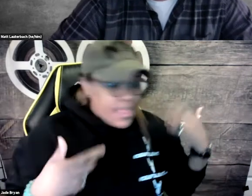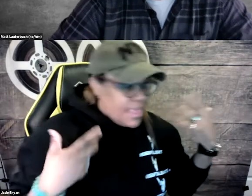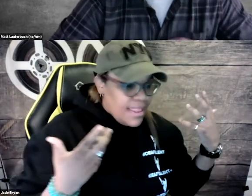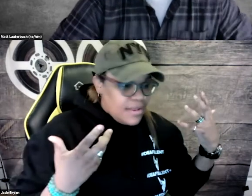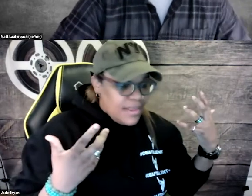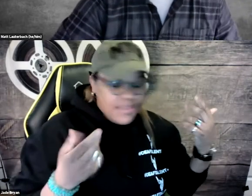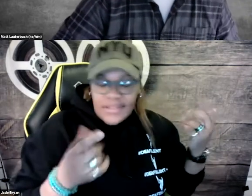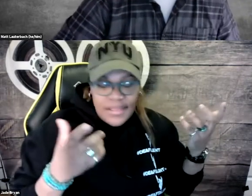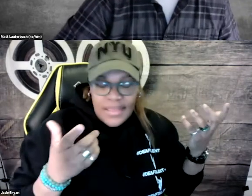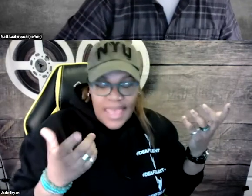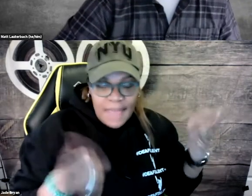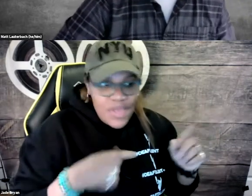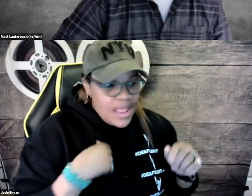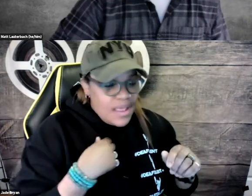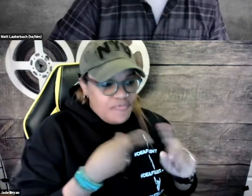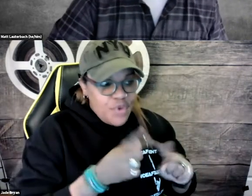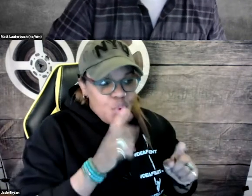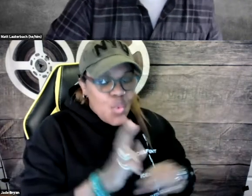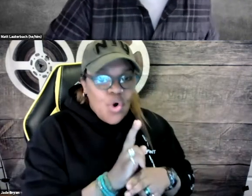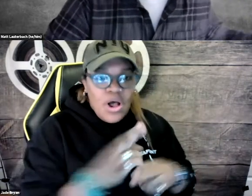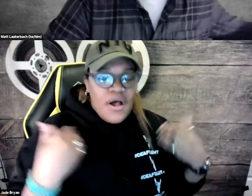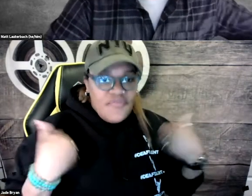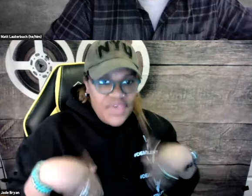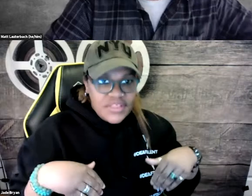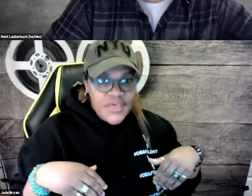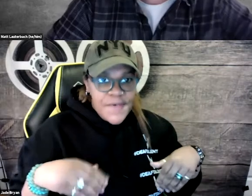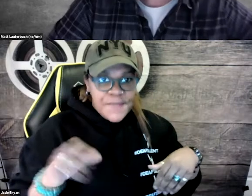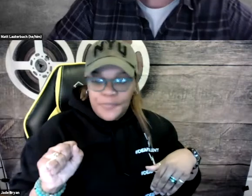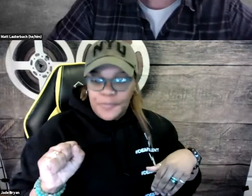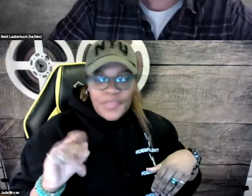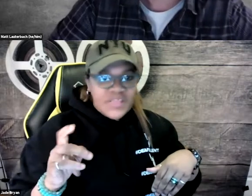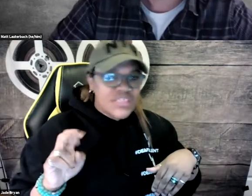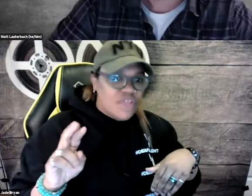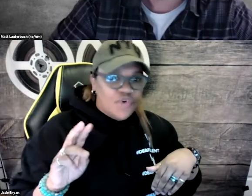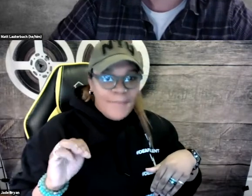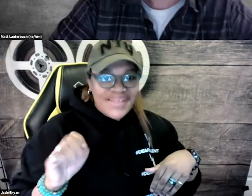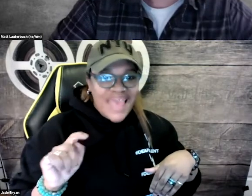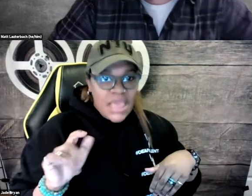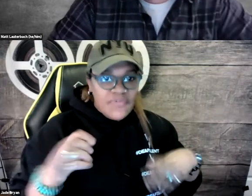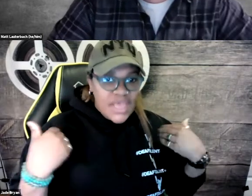And I happened to have a friend who wore a vest. A silver metallic vest.